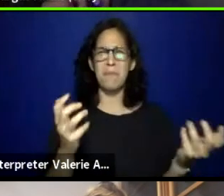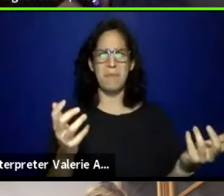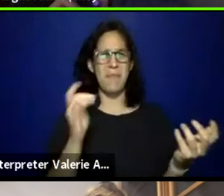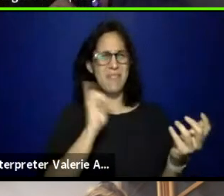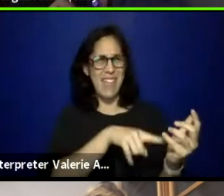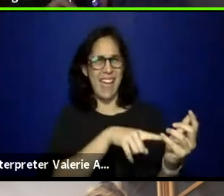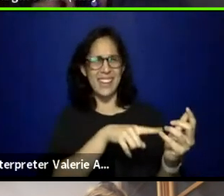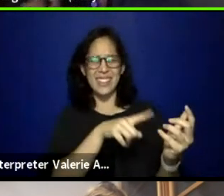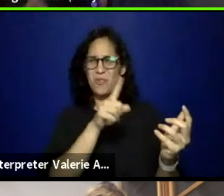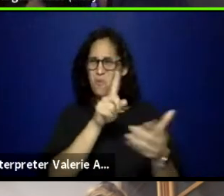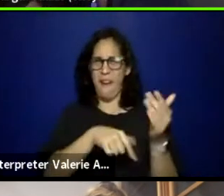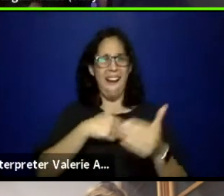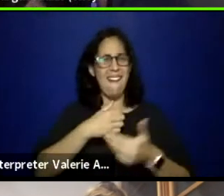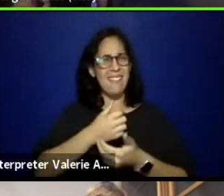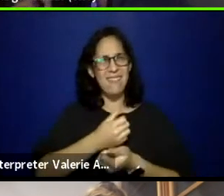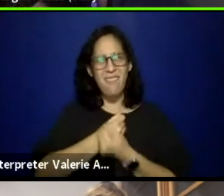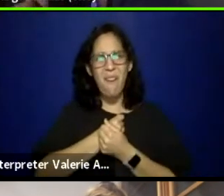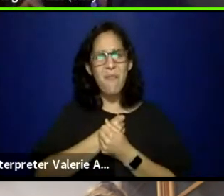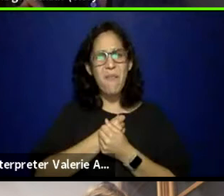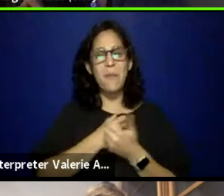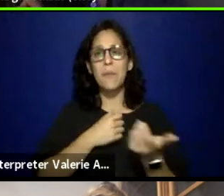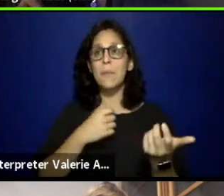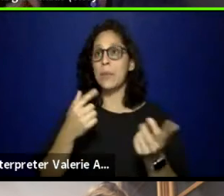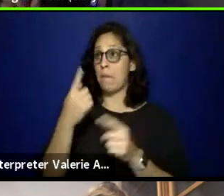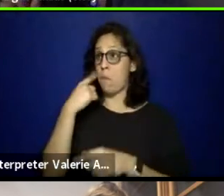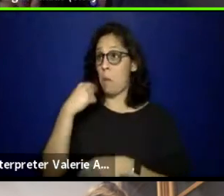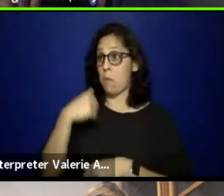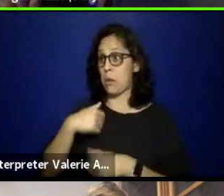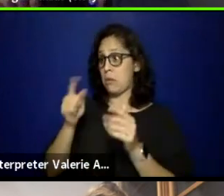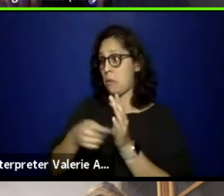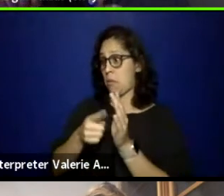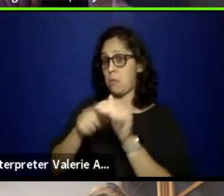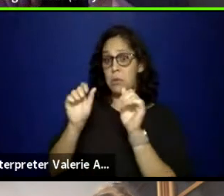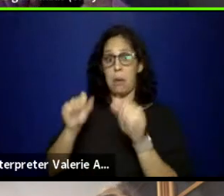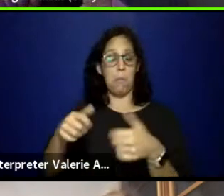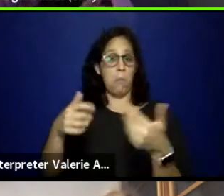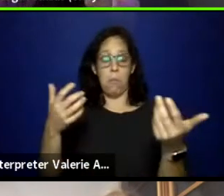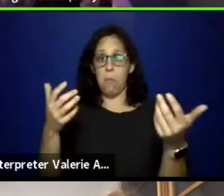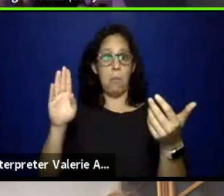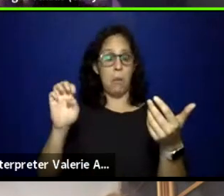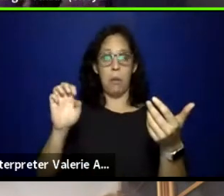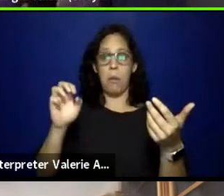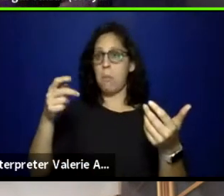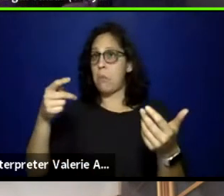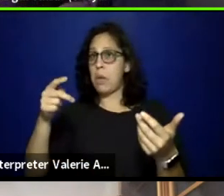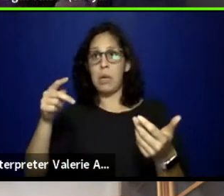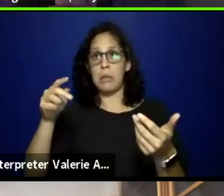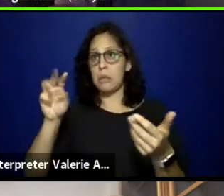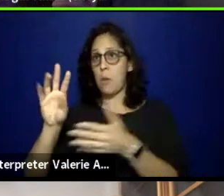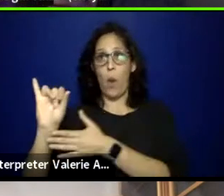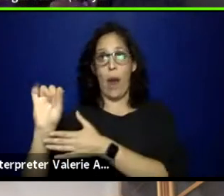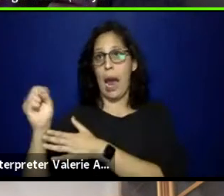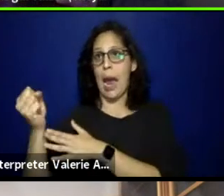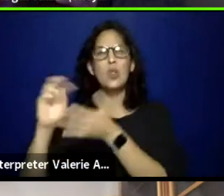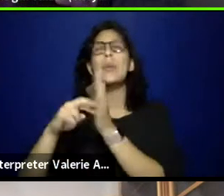Sometimes, or a lot of times, it comes from theater coalitions or not coalitions,